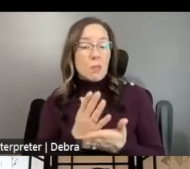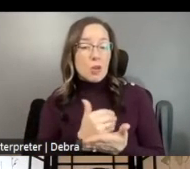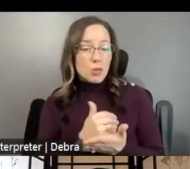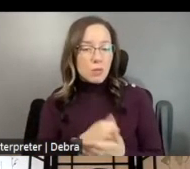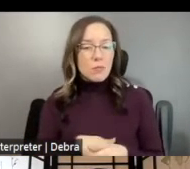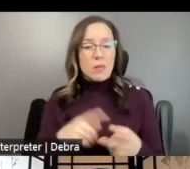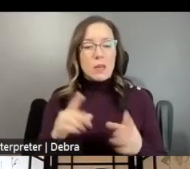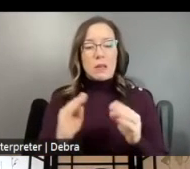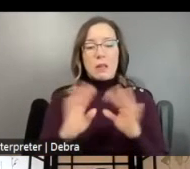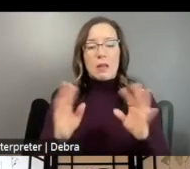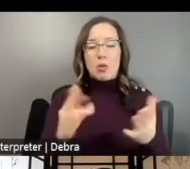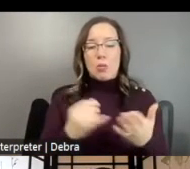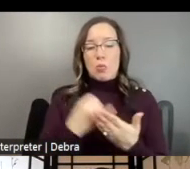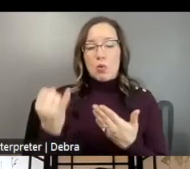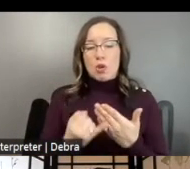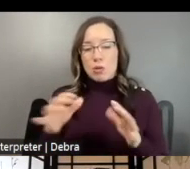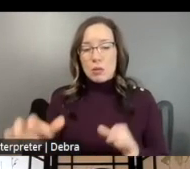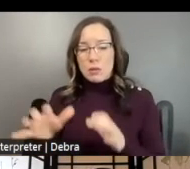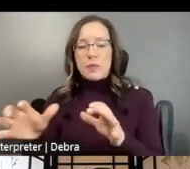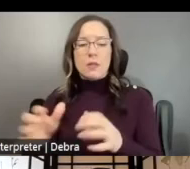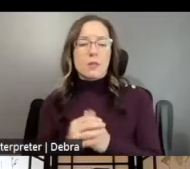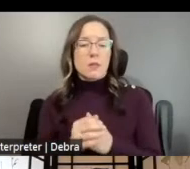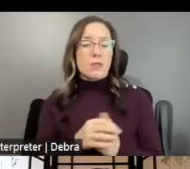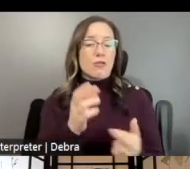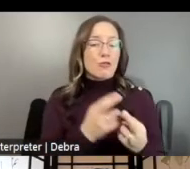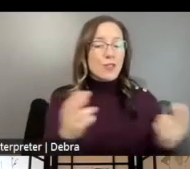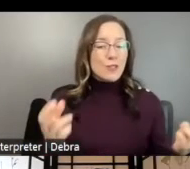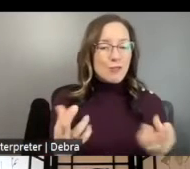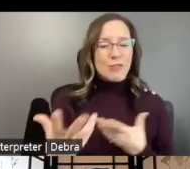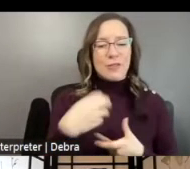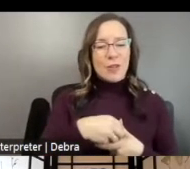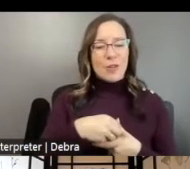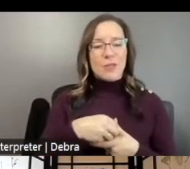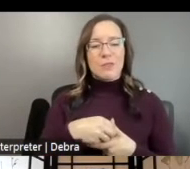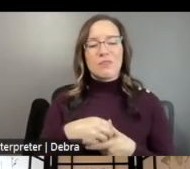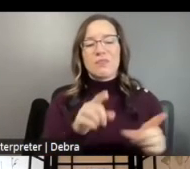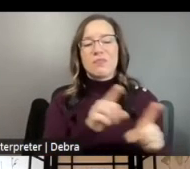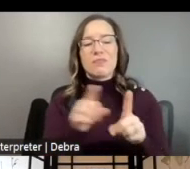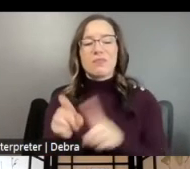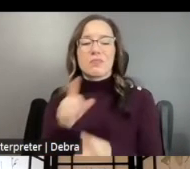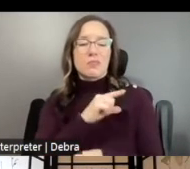CLARITY OF THE PROJECT'S ACTIVITIES AND RESOURCES INVOLVED AND THE QUALIFICATIONS OF THE PROJECT'S